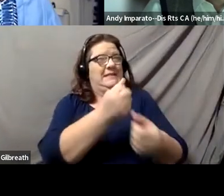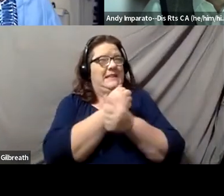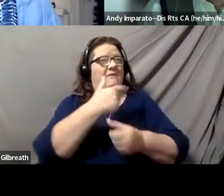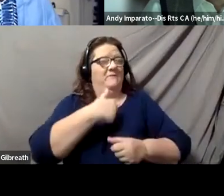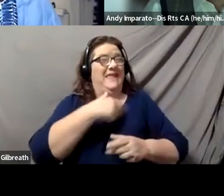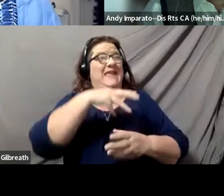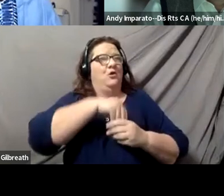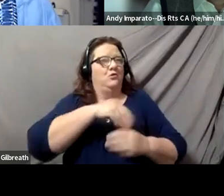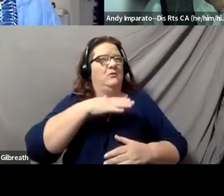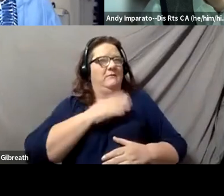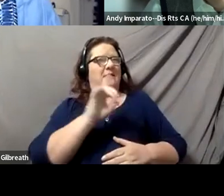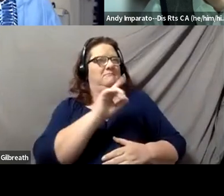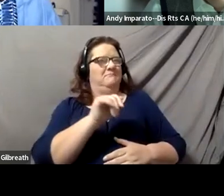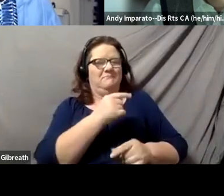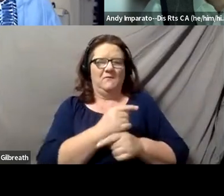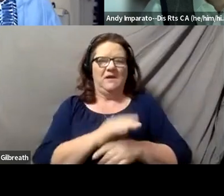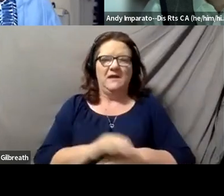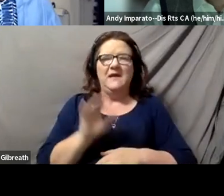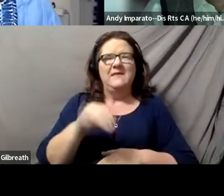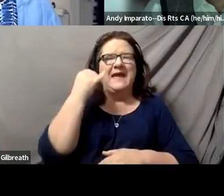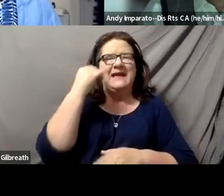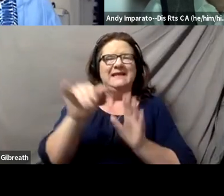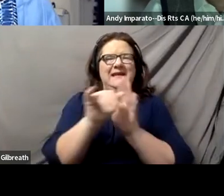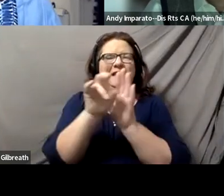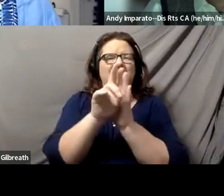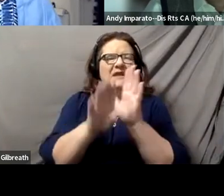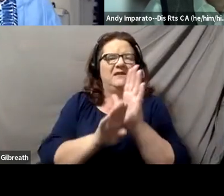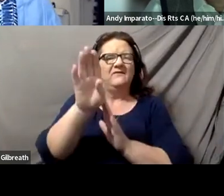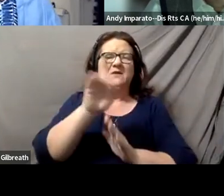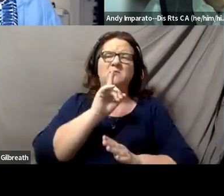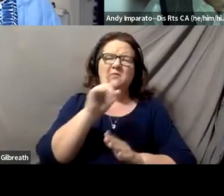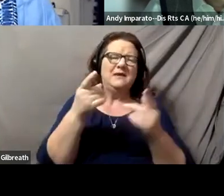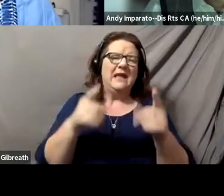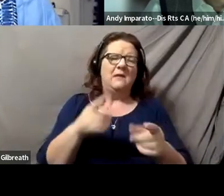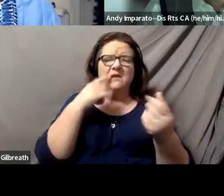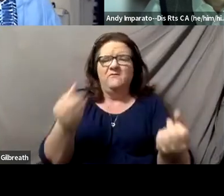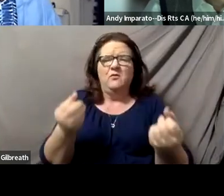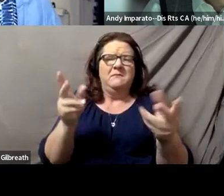So I just think that whole idea of identity development is something that happens for lots of people in lots of ways